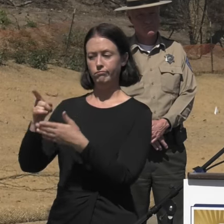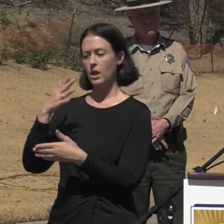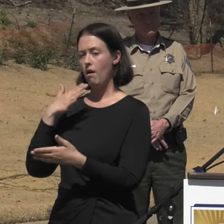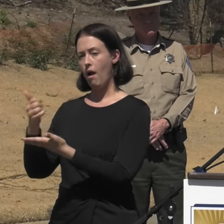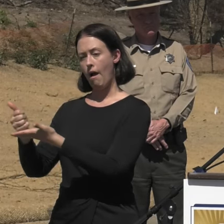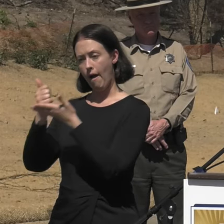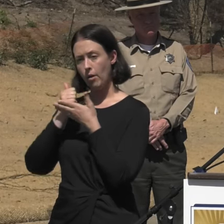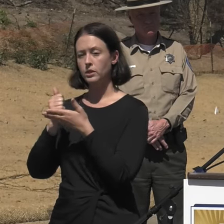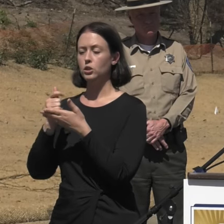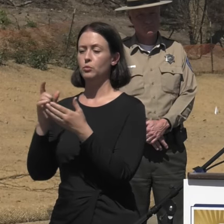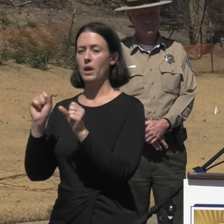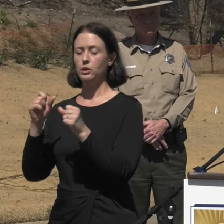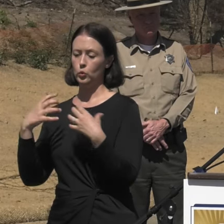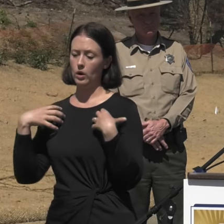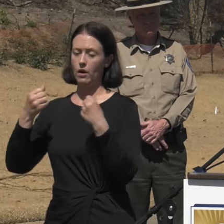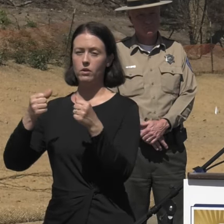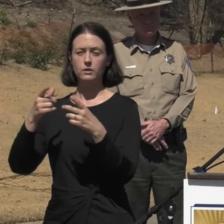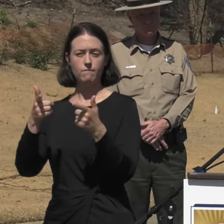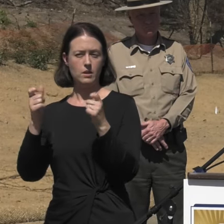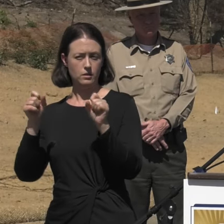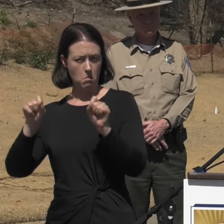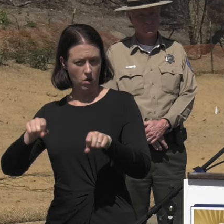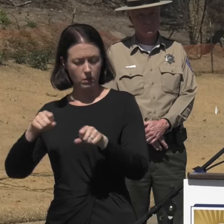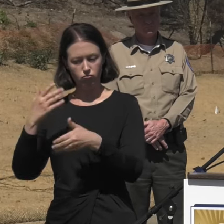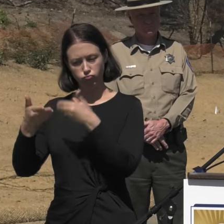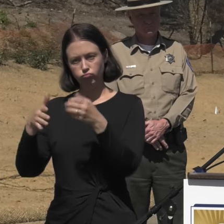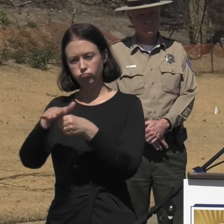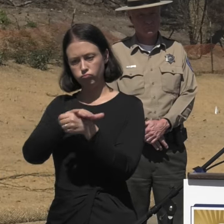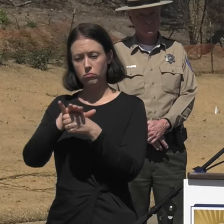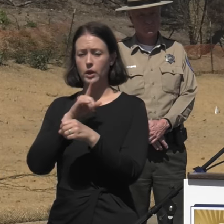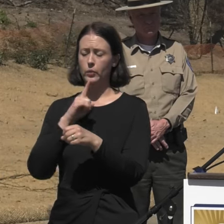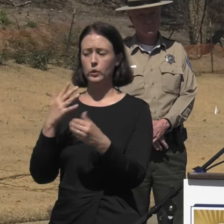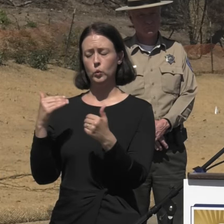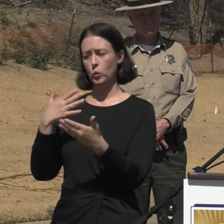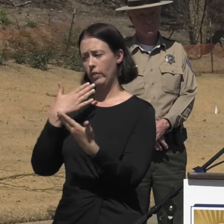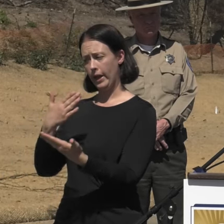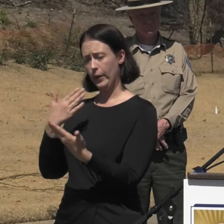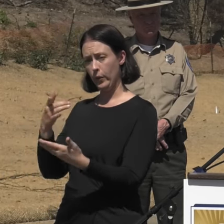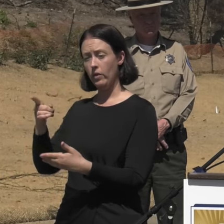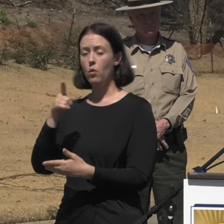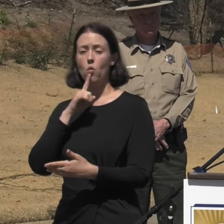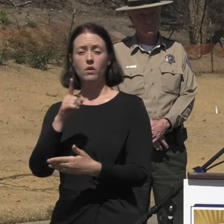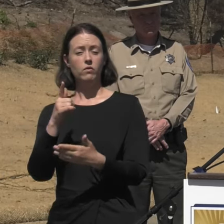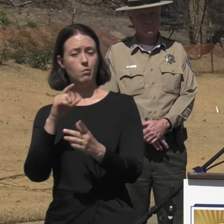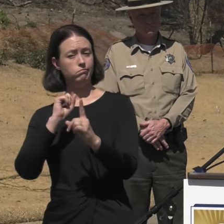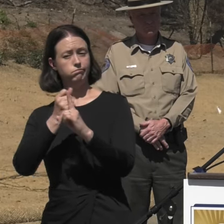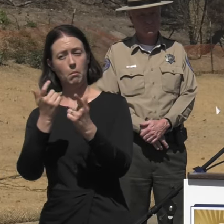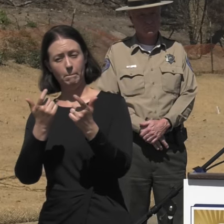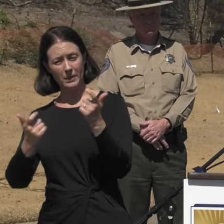with resilience in the area, and we've done just that. And this again is one of the first major milestones in doing that.